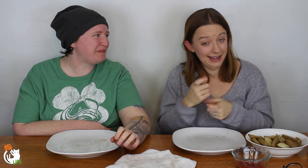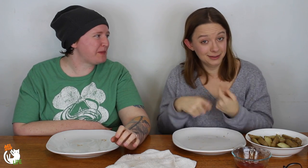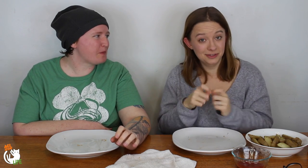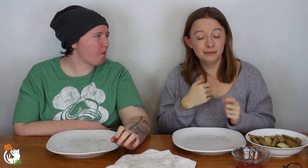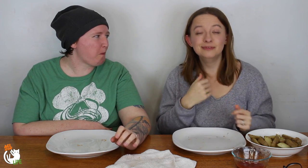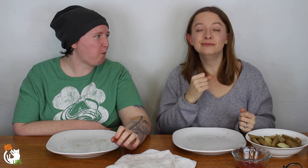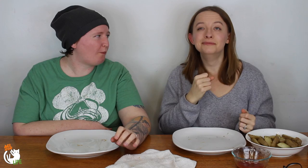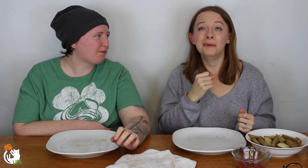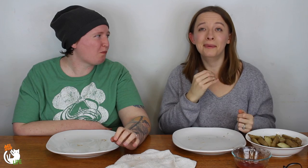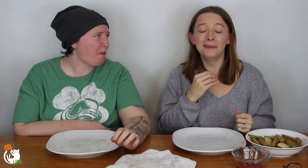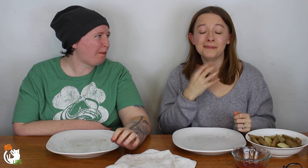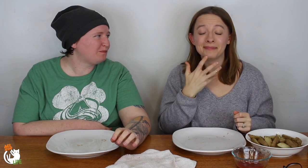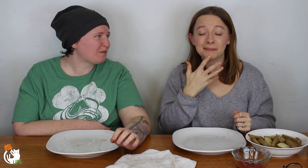Like literally and then they had to switch me out.